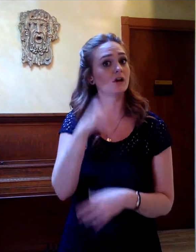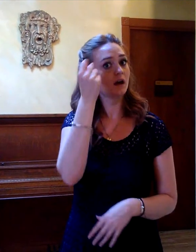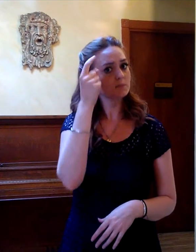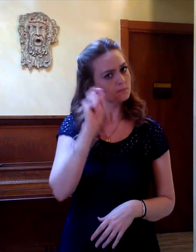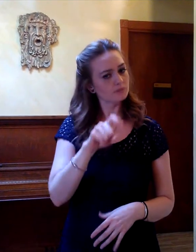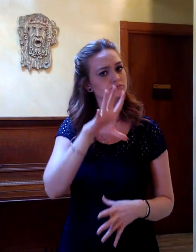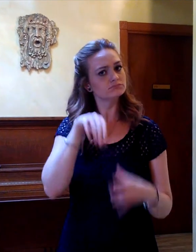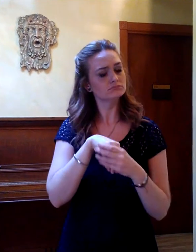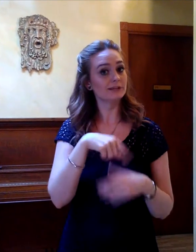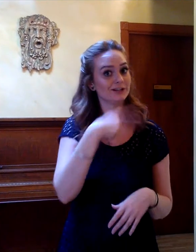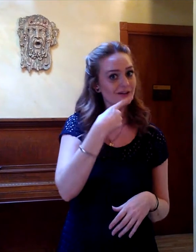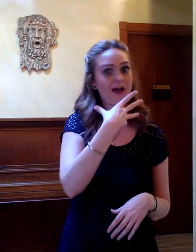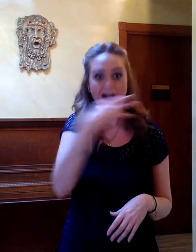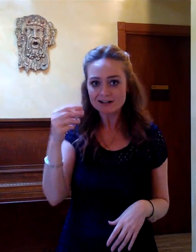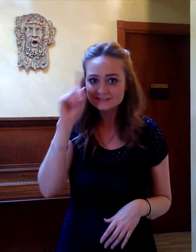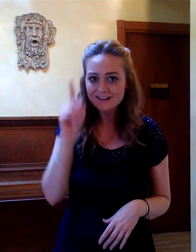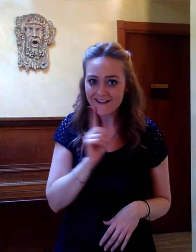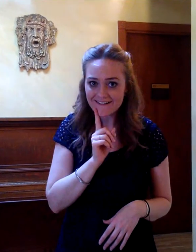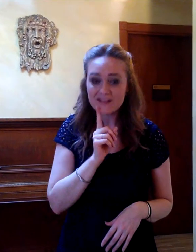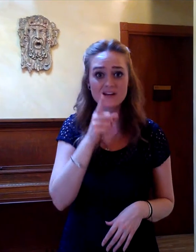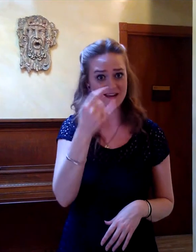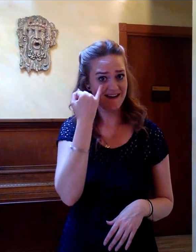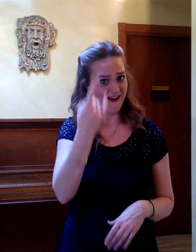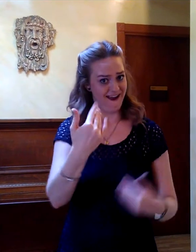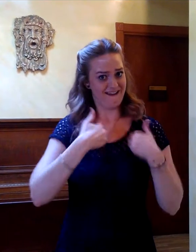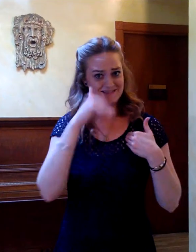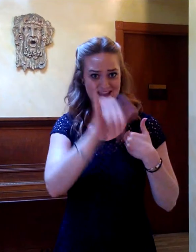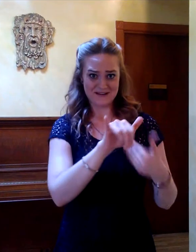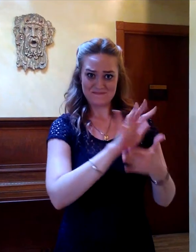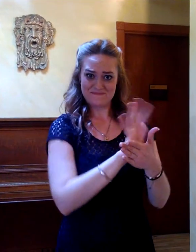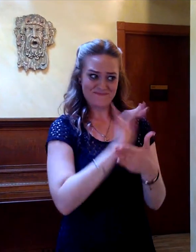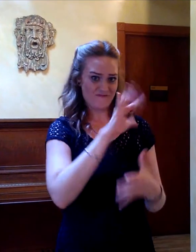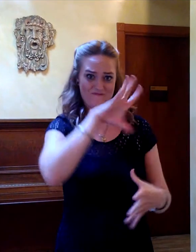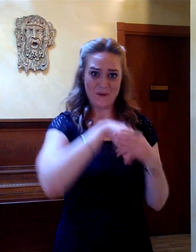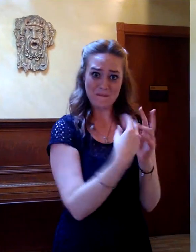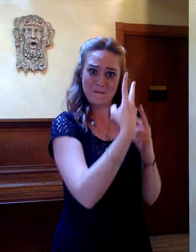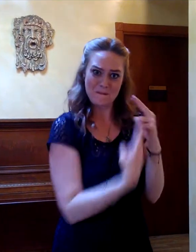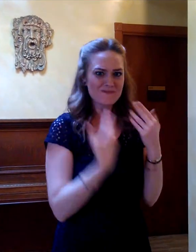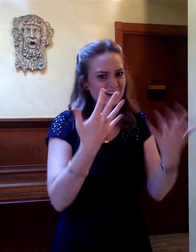Note that films must include hearing and Deaf If you have a film made by both hearing and Deaf